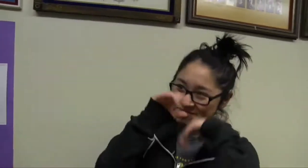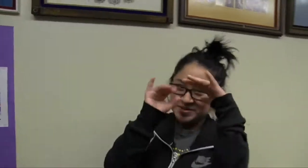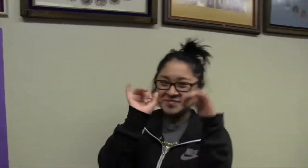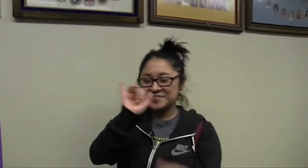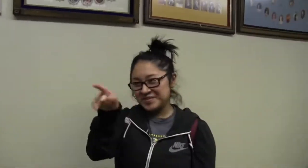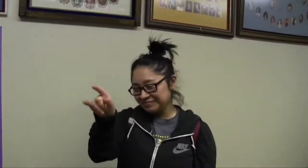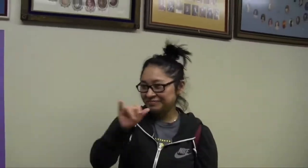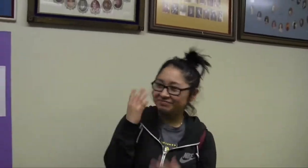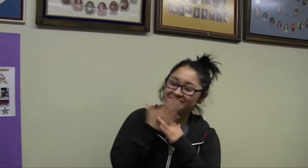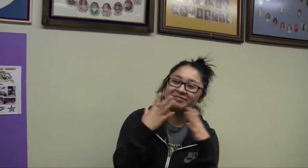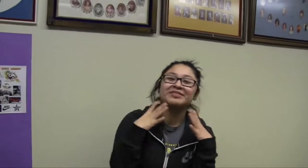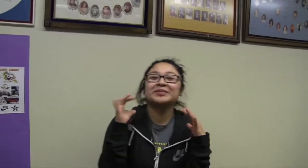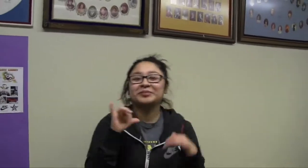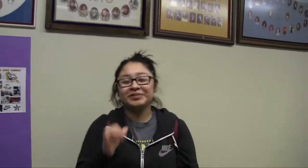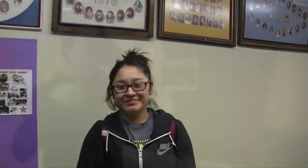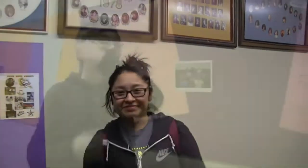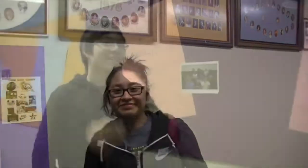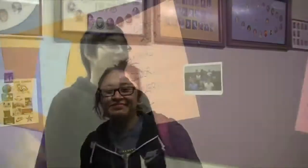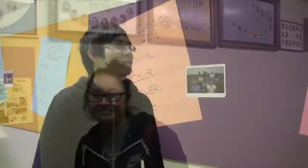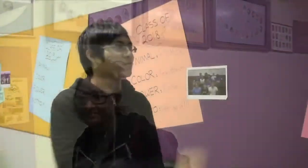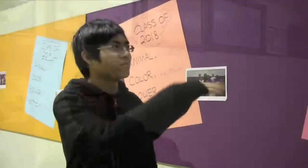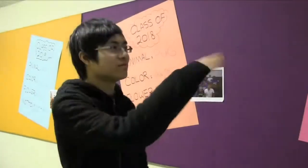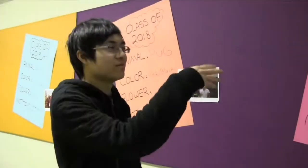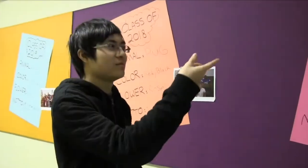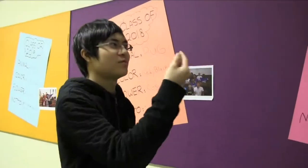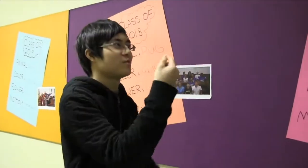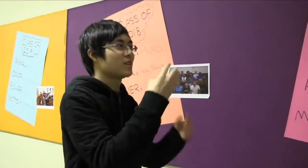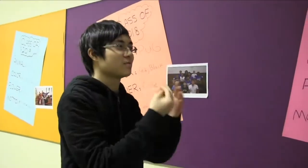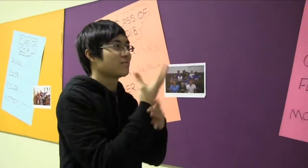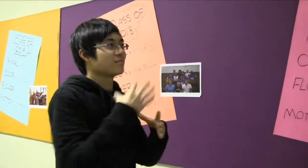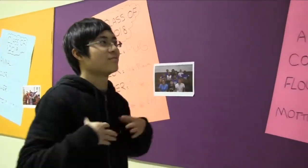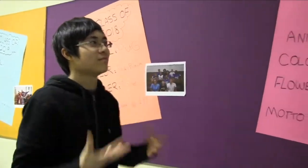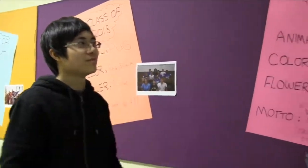I hope you get a good break, too. So what are you doing for spring break?